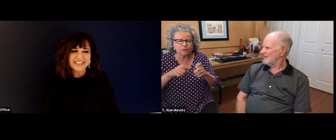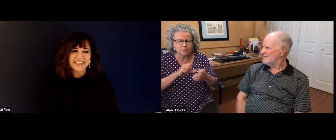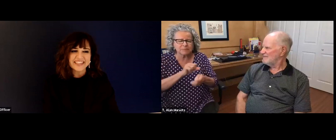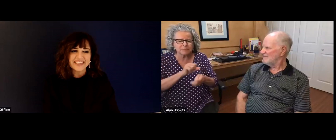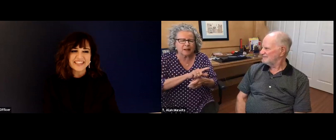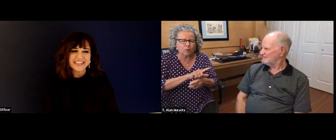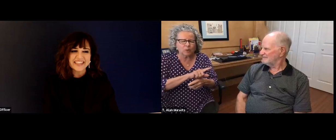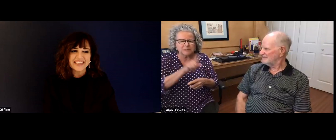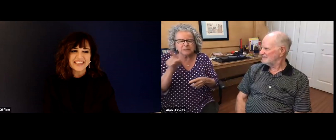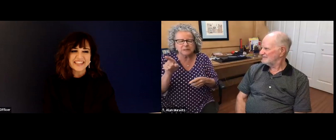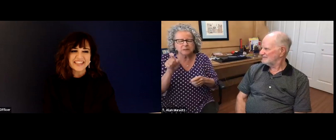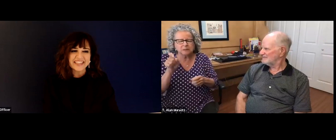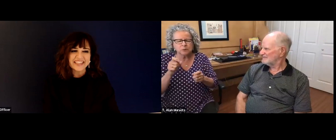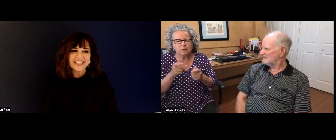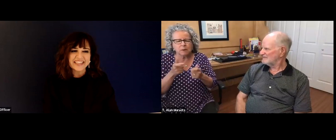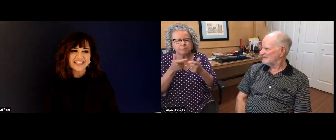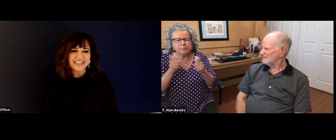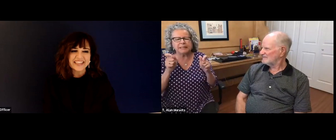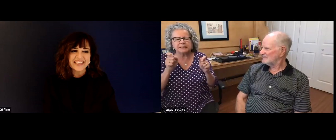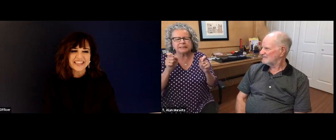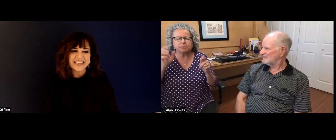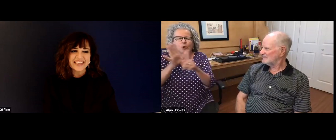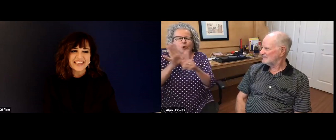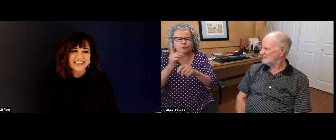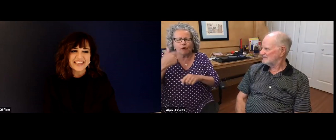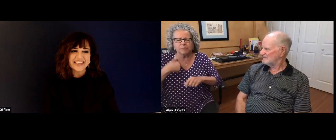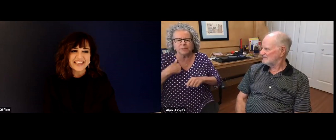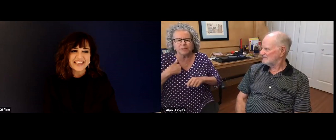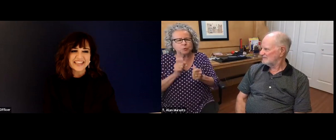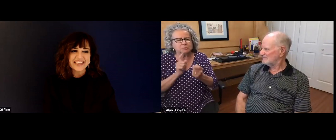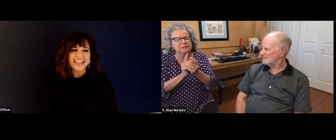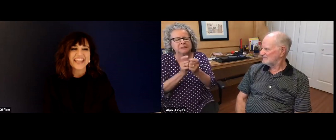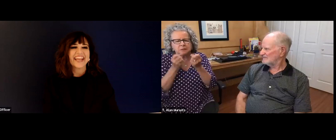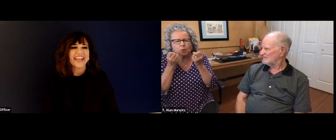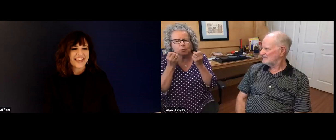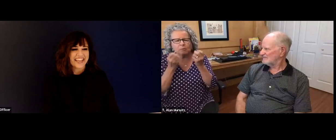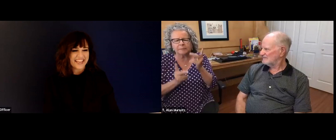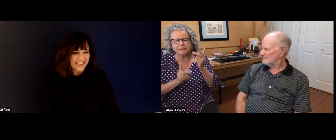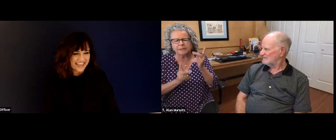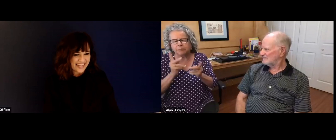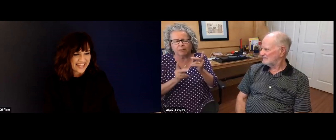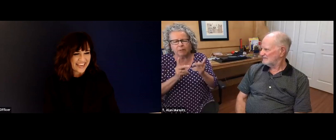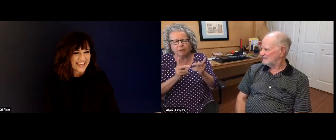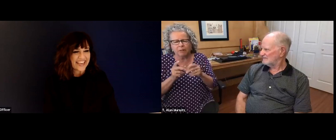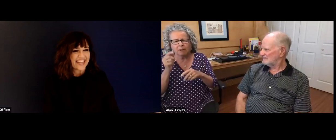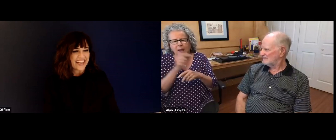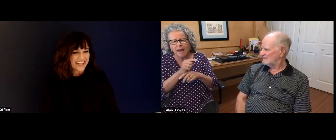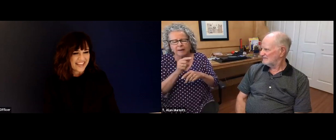really enjoy school, let's say. And then move to Rochester from